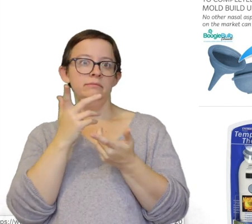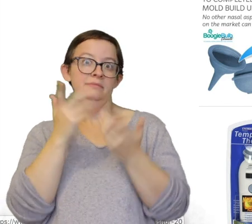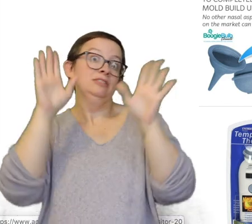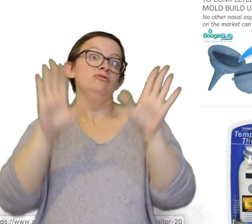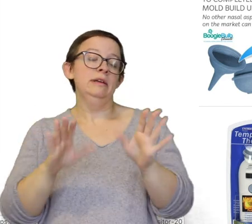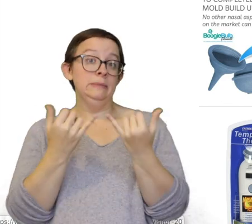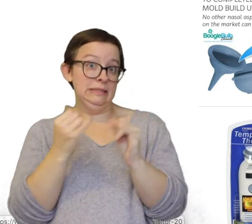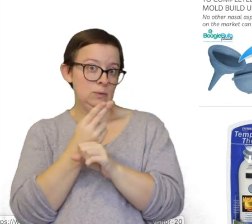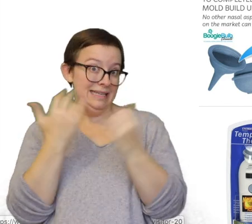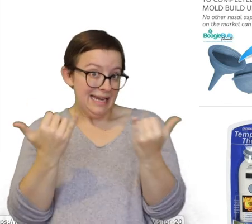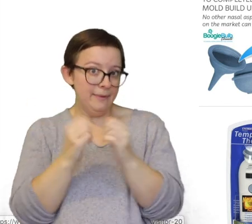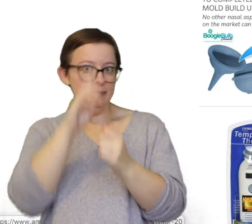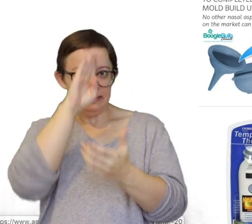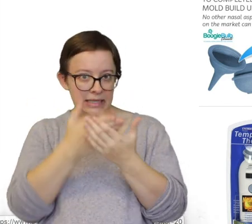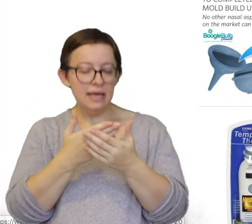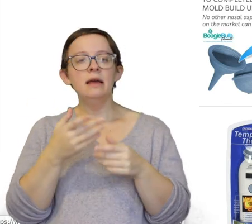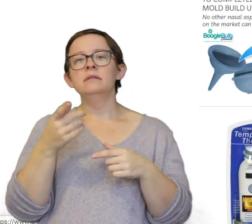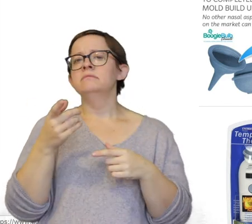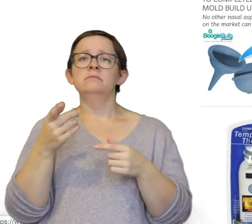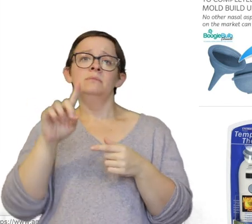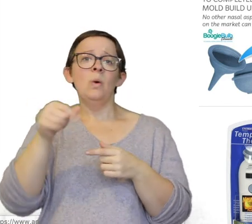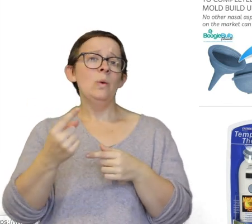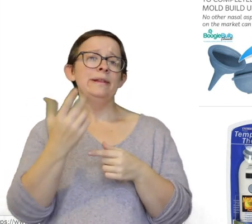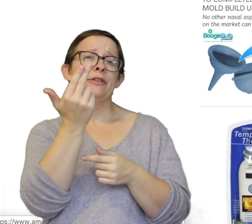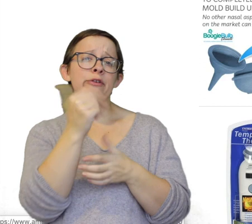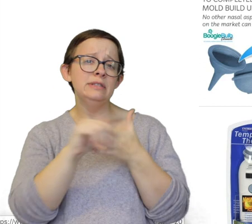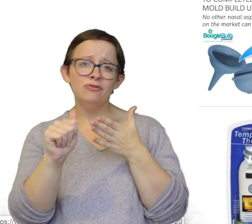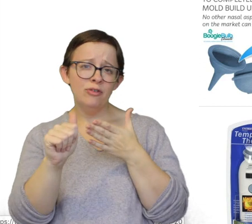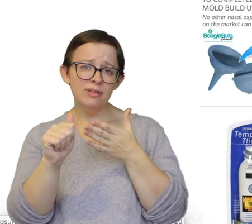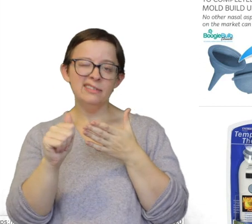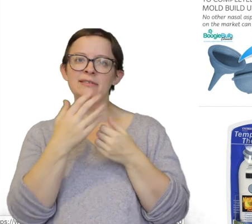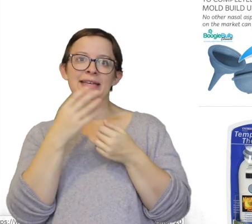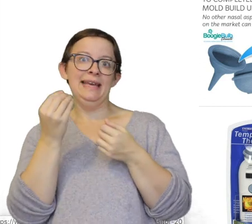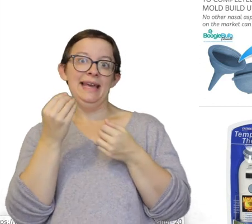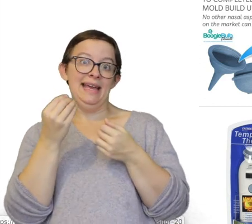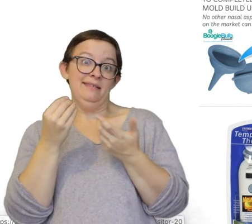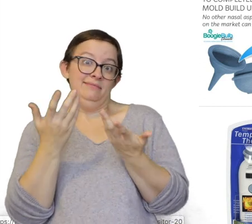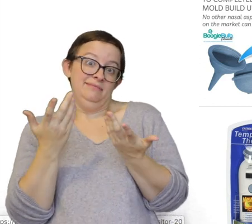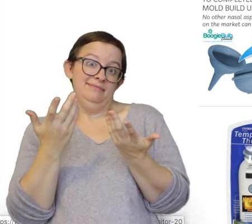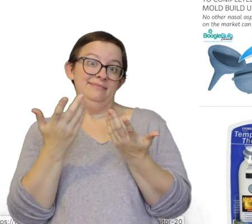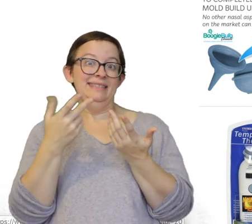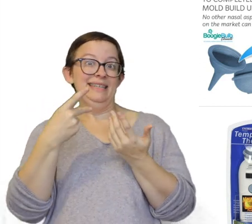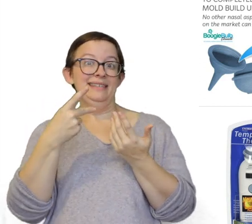We still use it on my child and you know it's only $13 and it's latex-free, if that makes any difference.